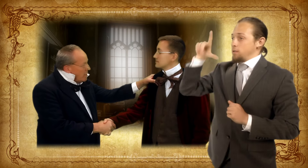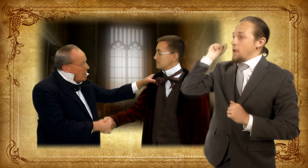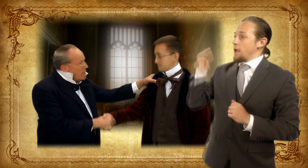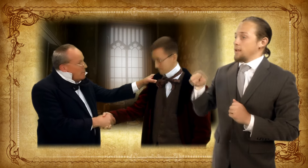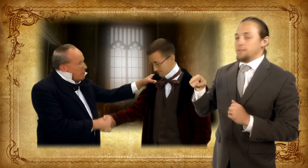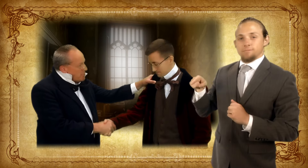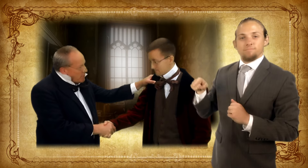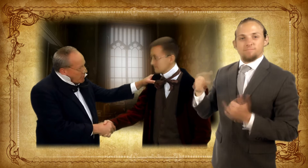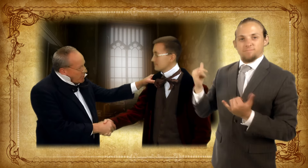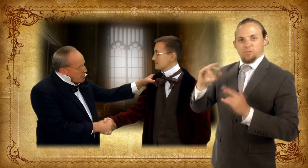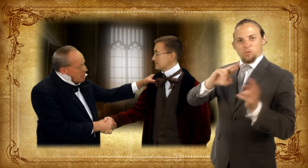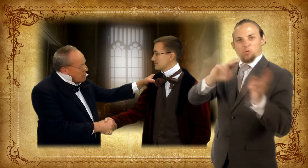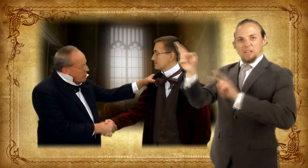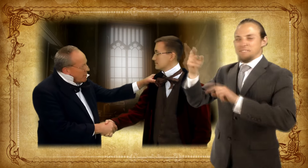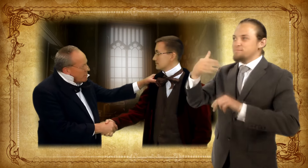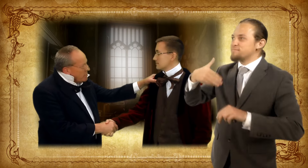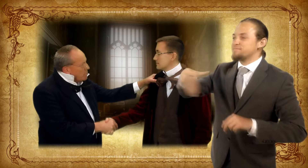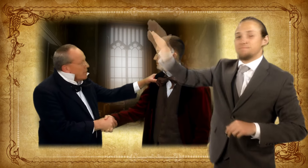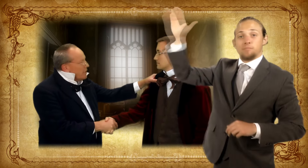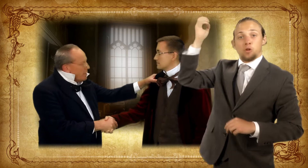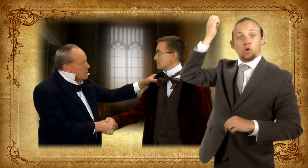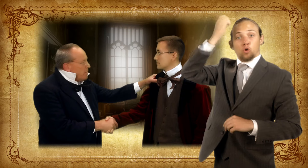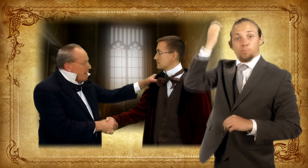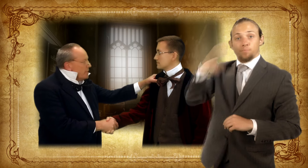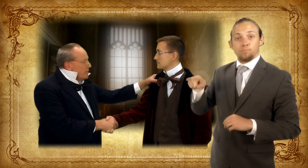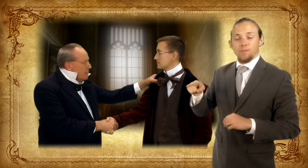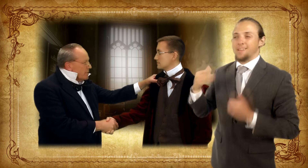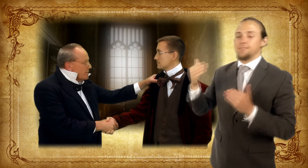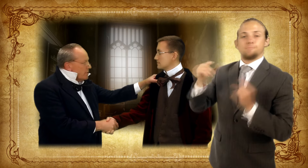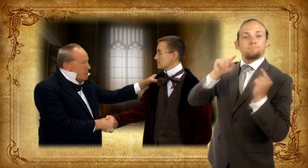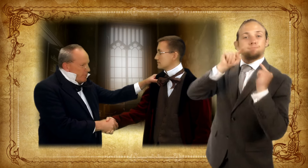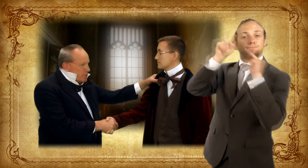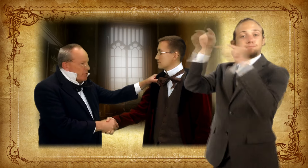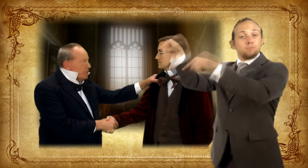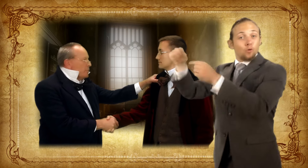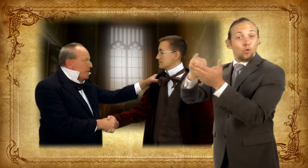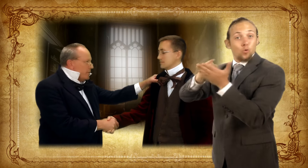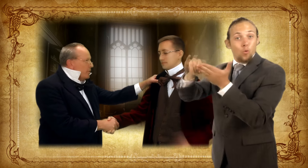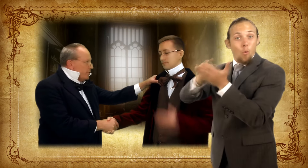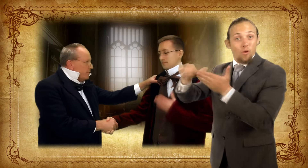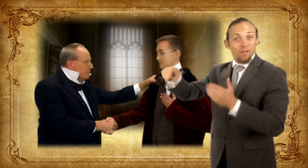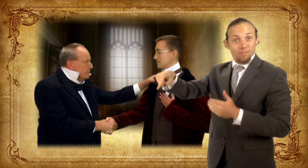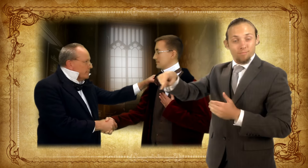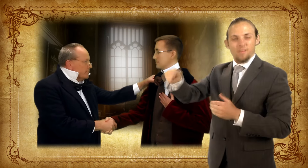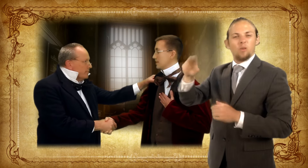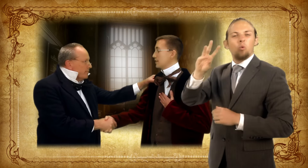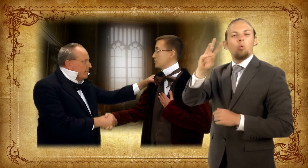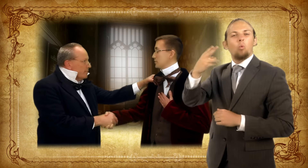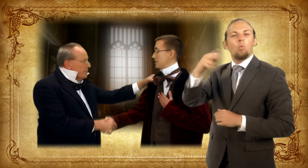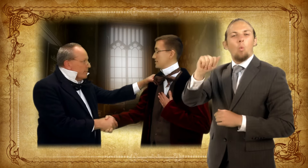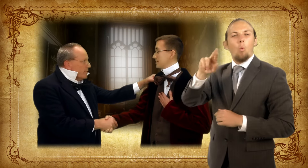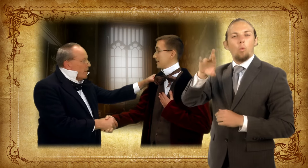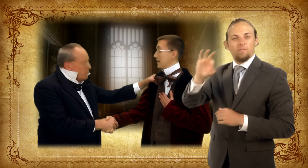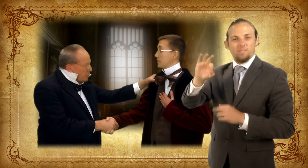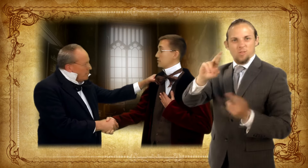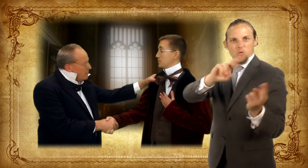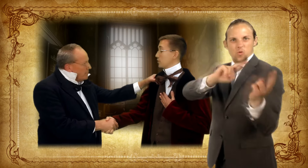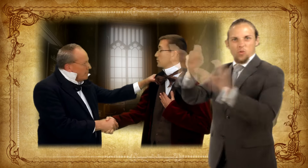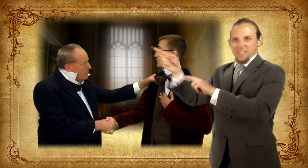Thomas was now ready to go to Europe. He traveled to the New York Wharf to board a boat